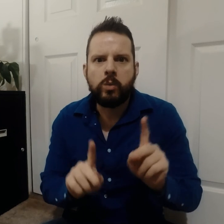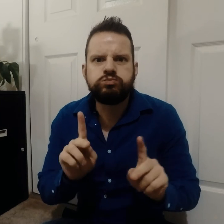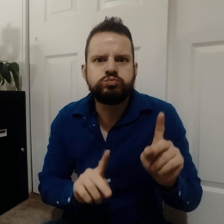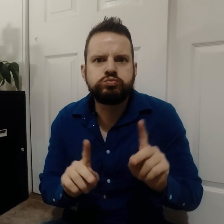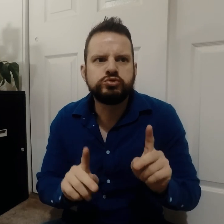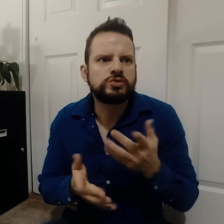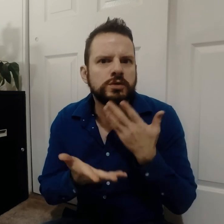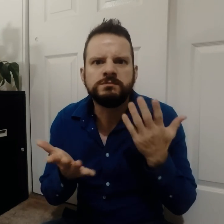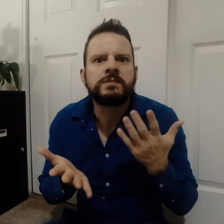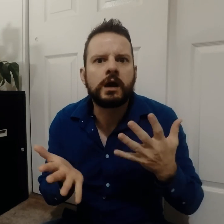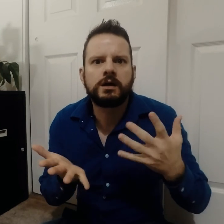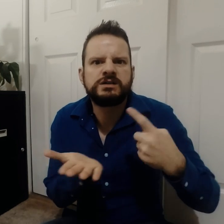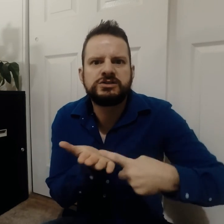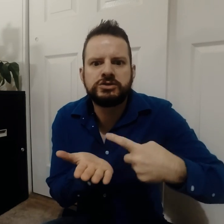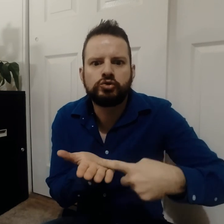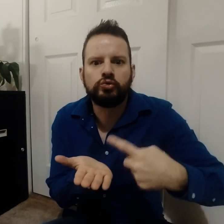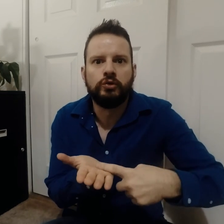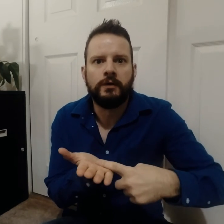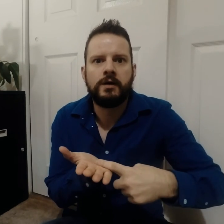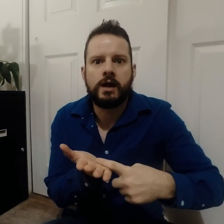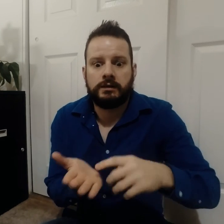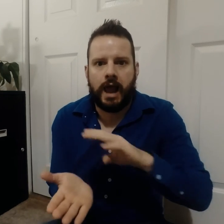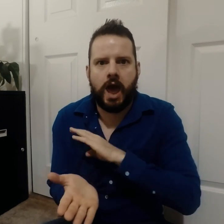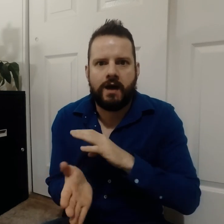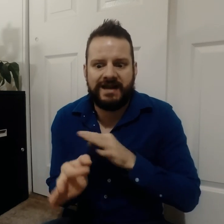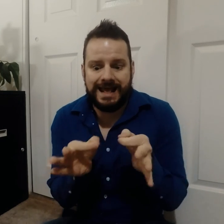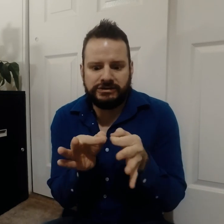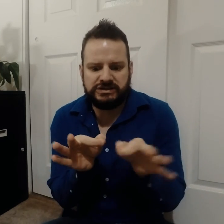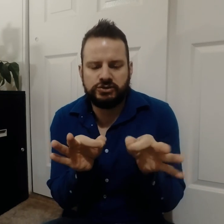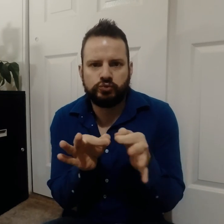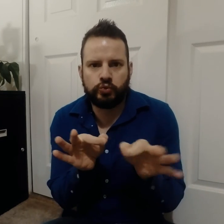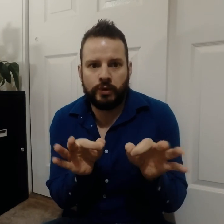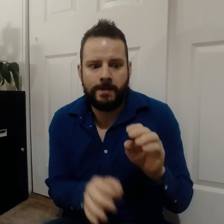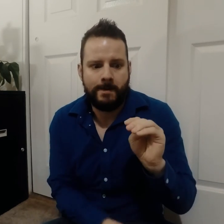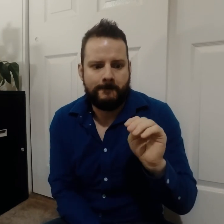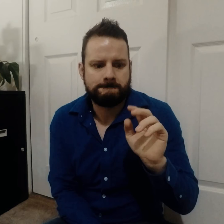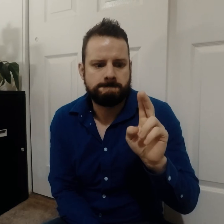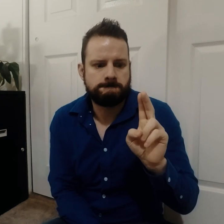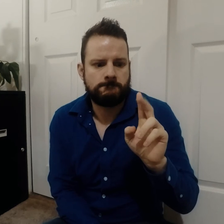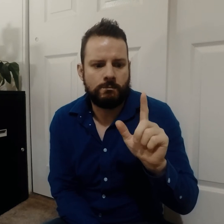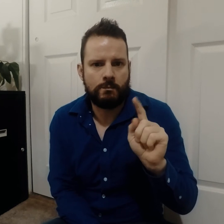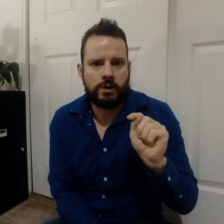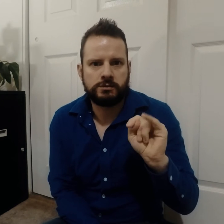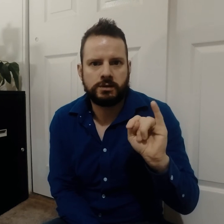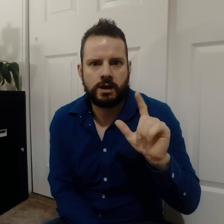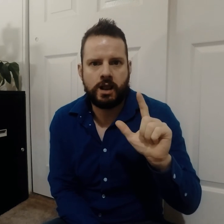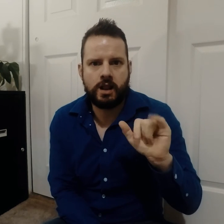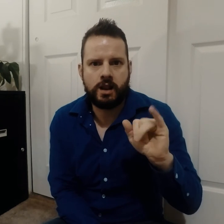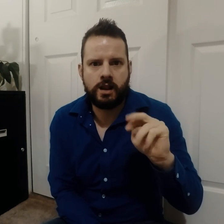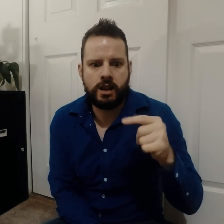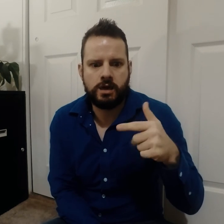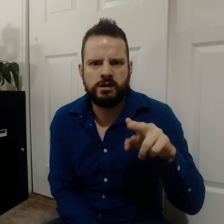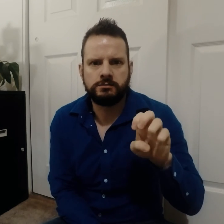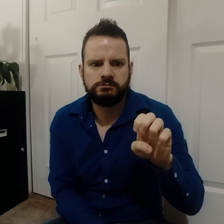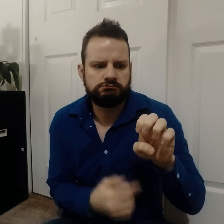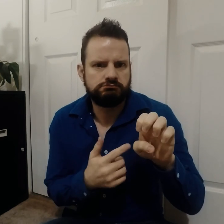Nobody has yet talked about multilingual captions.